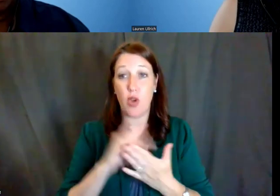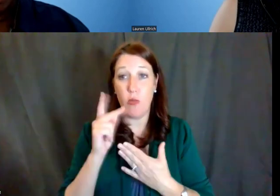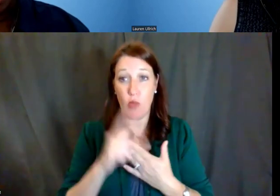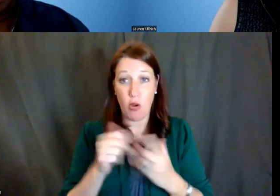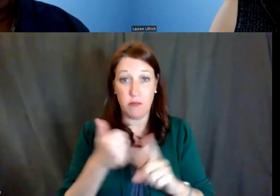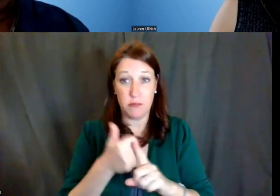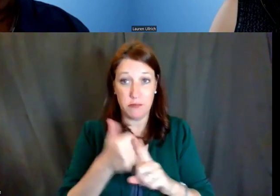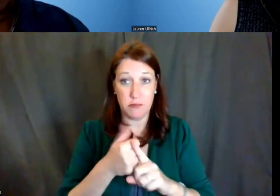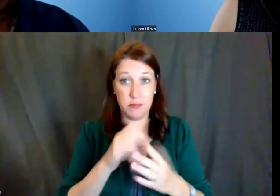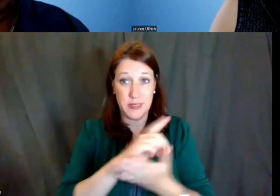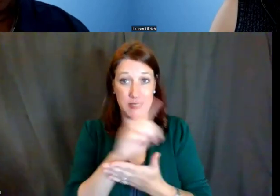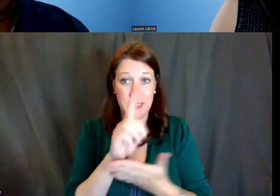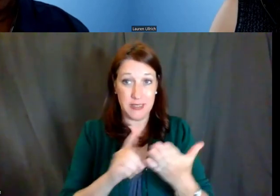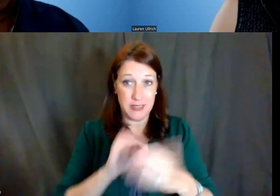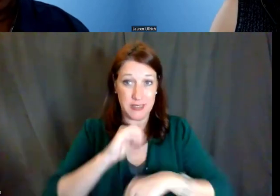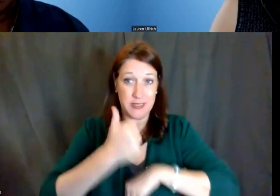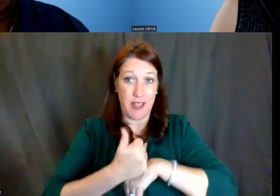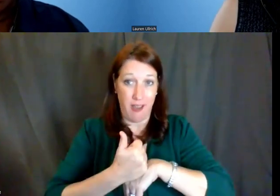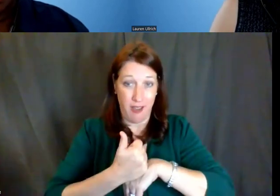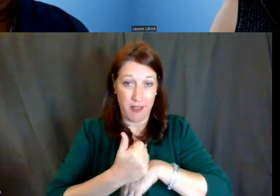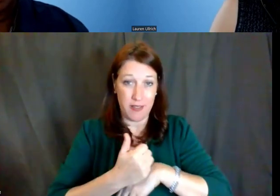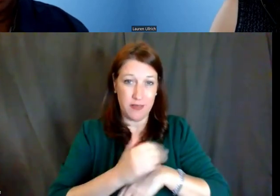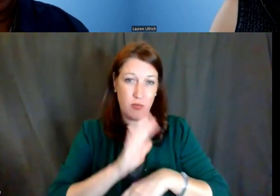in terms of their intentionality,